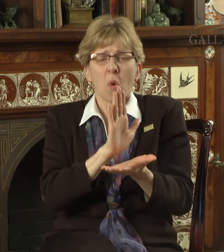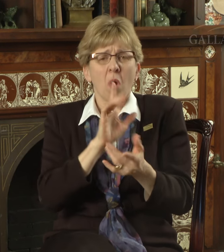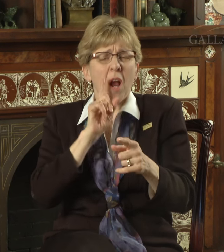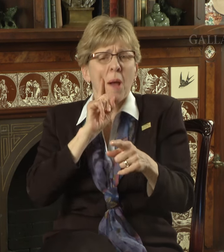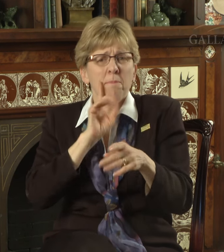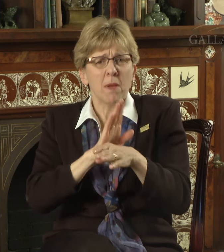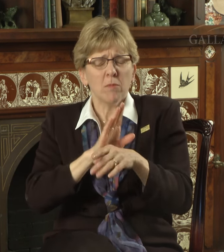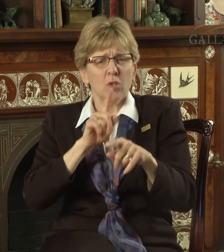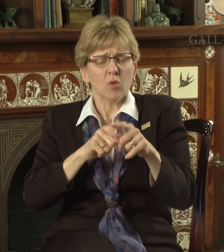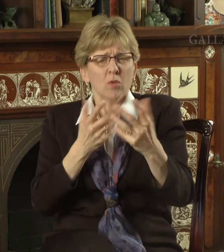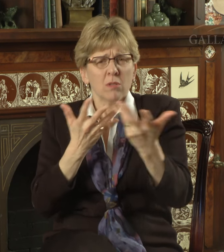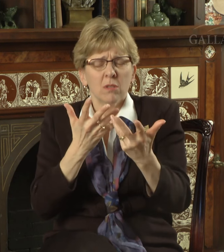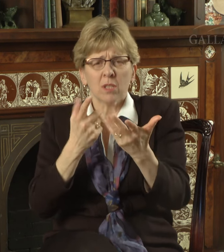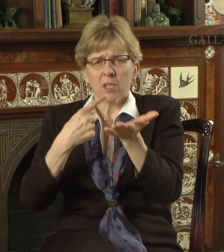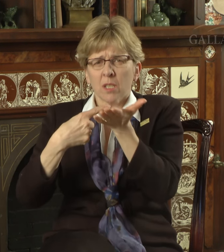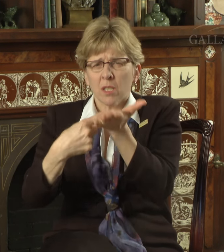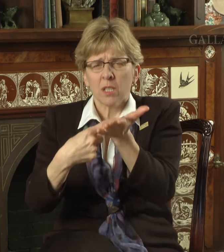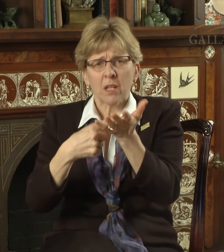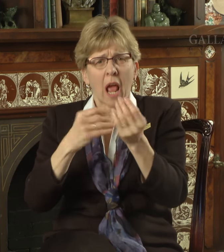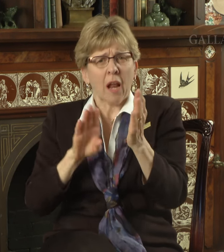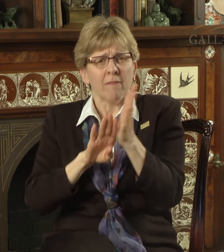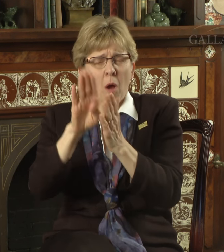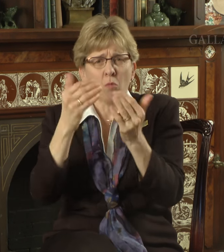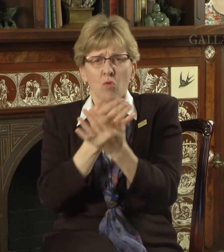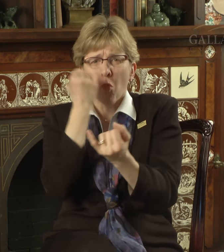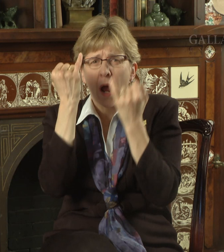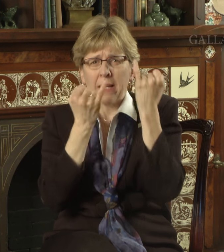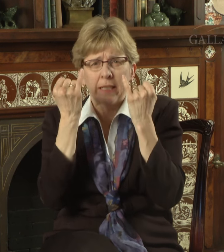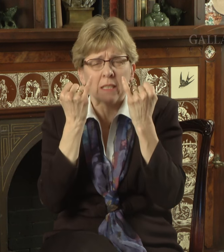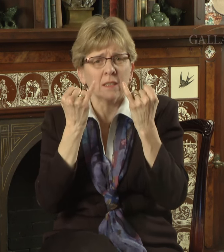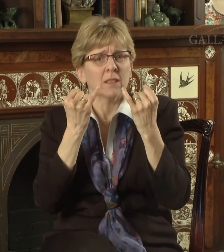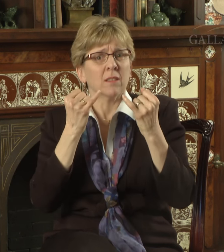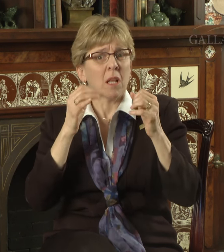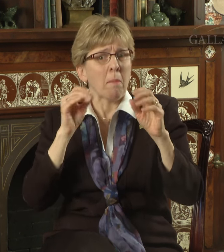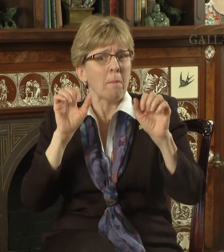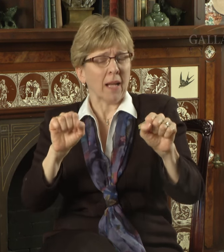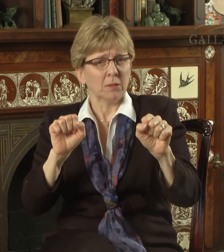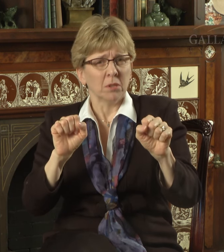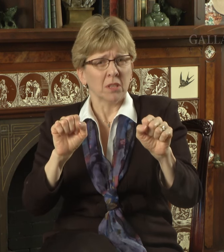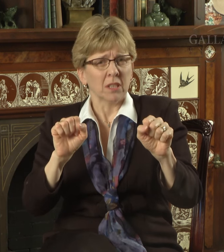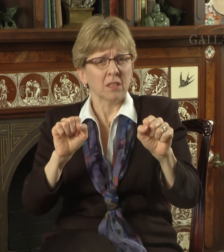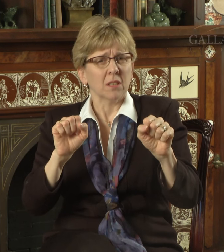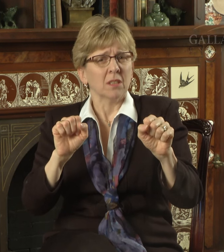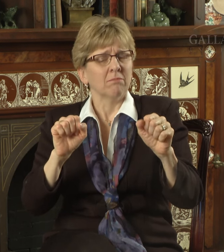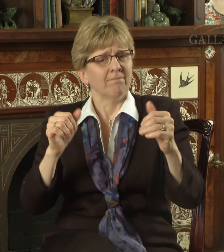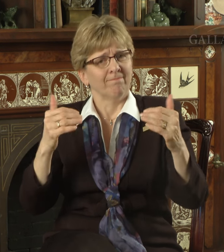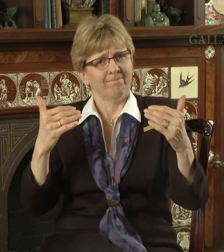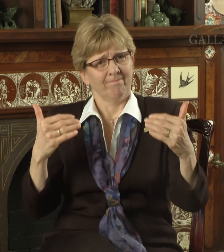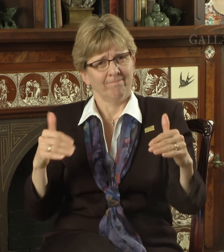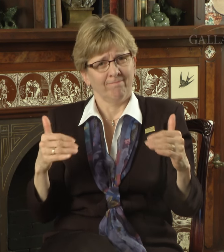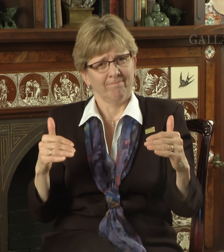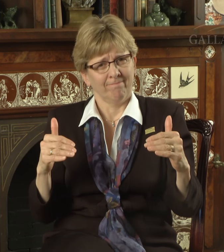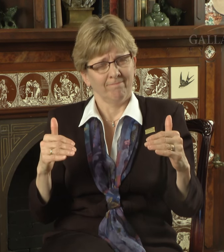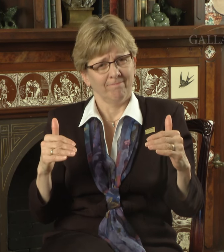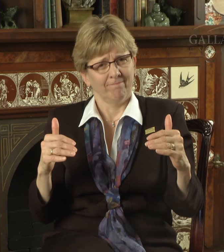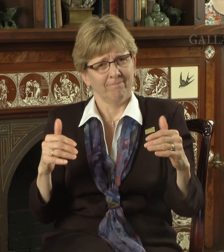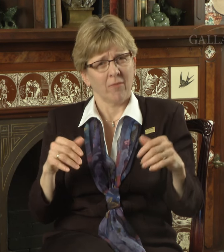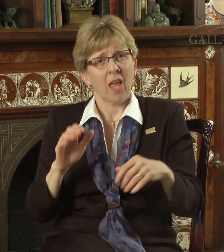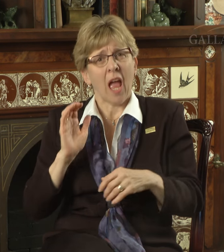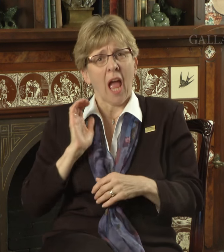Your commitment to the exchange, discussion, and development of new ideas and possibilities is admirable.